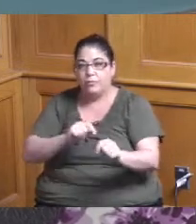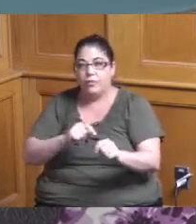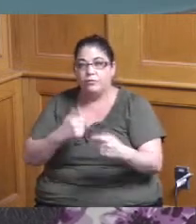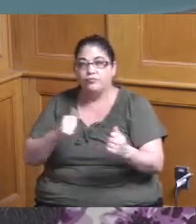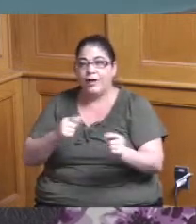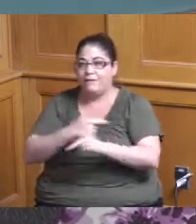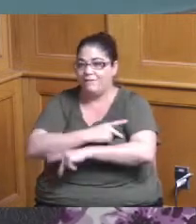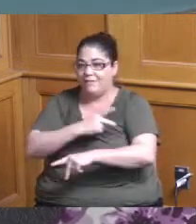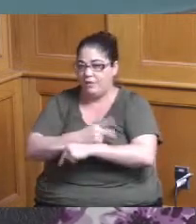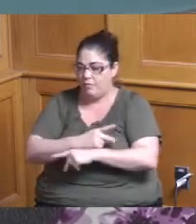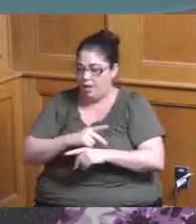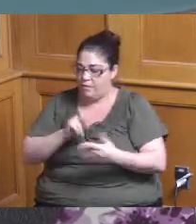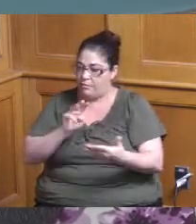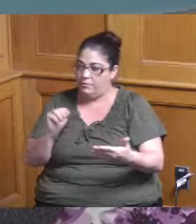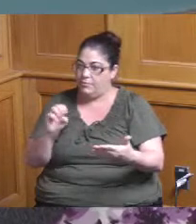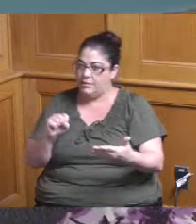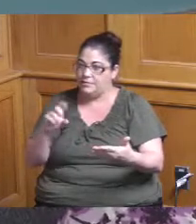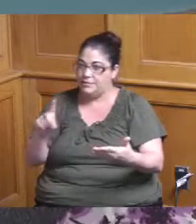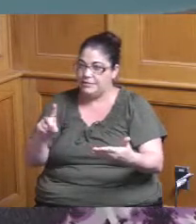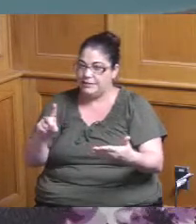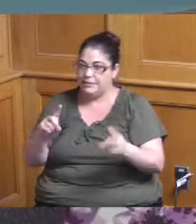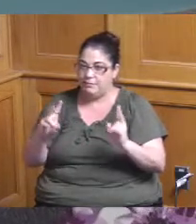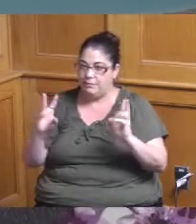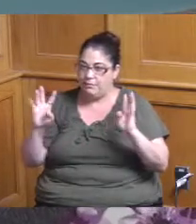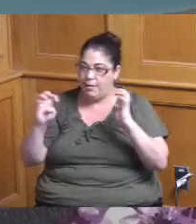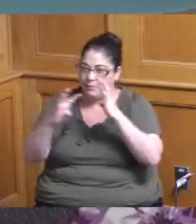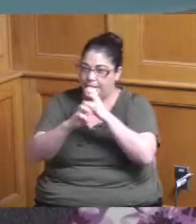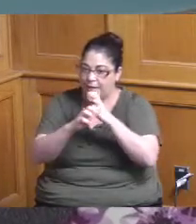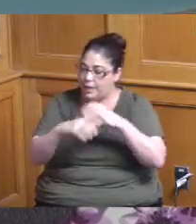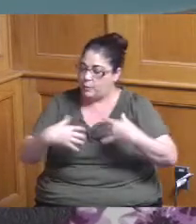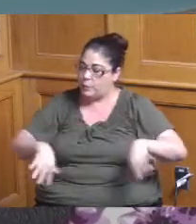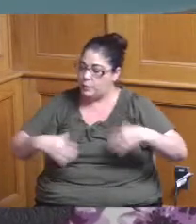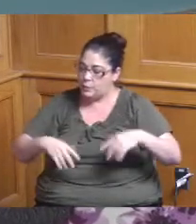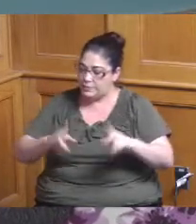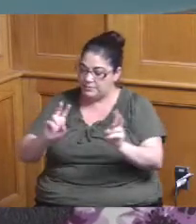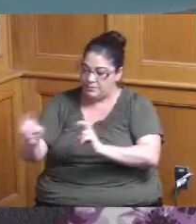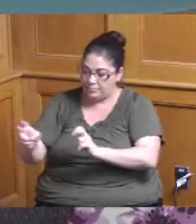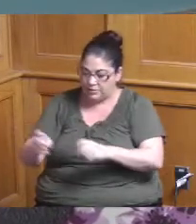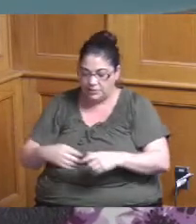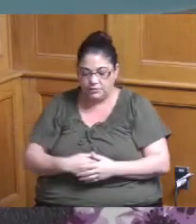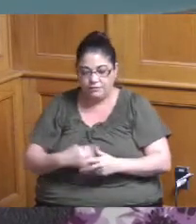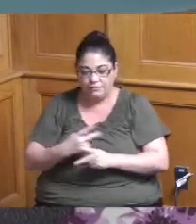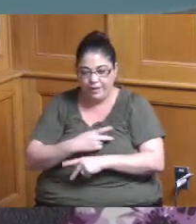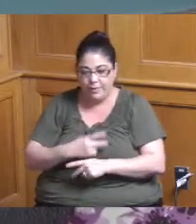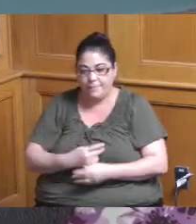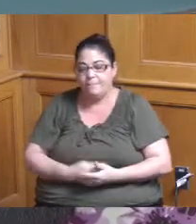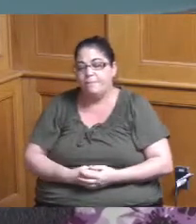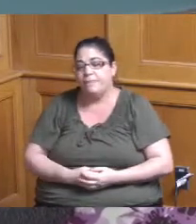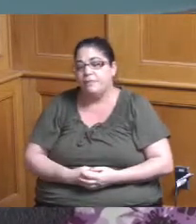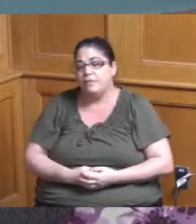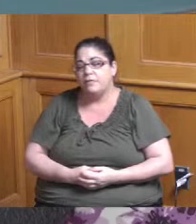around I mean MSD is very complicated to put your arms around you had mentioned last time we had